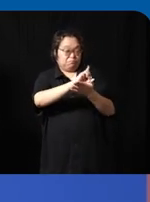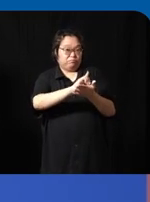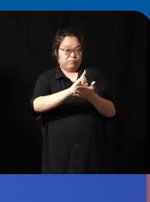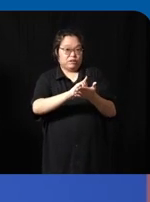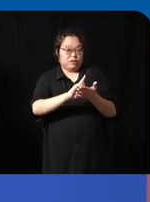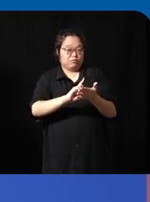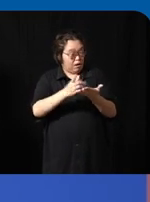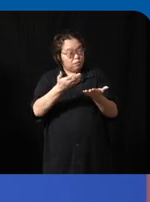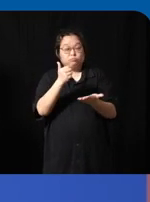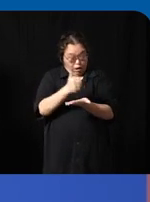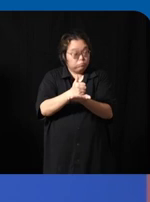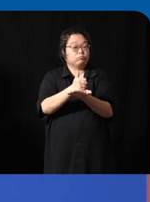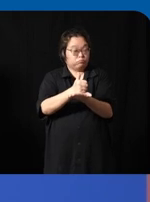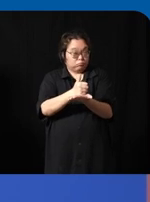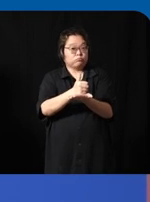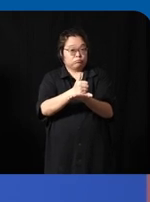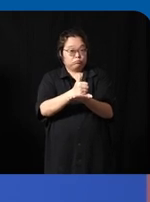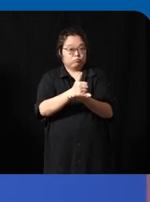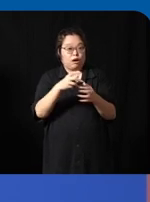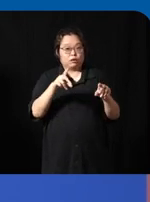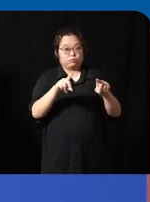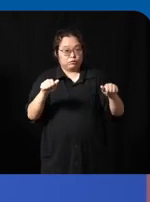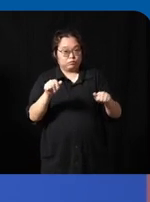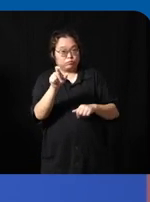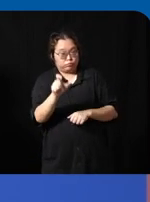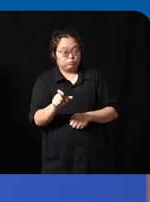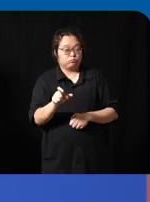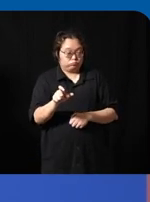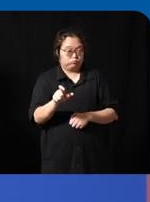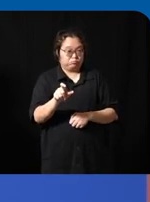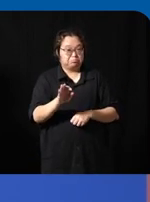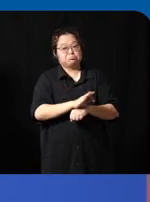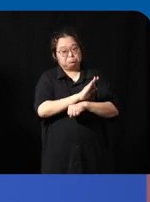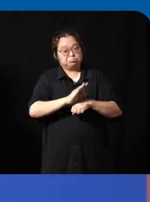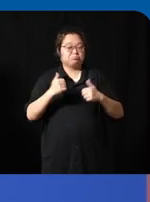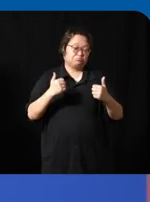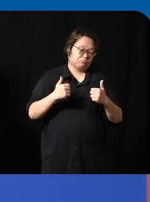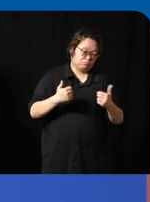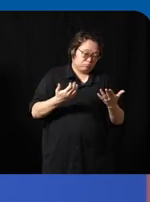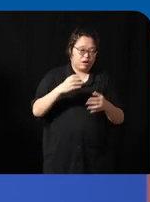it helps right it helps the disabled person to to to function better right to compensate where